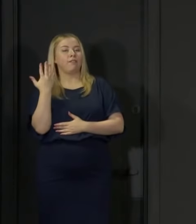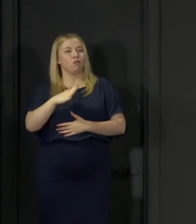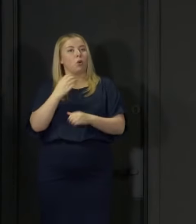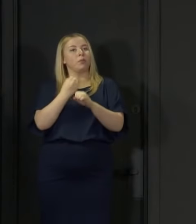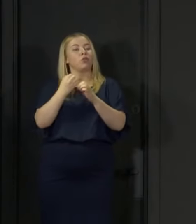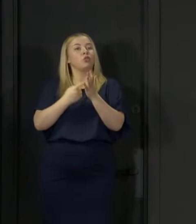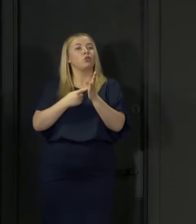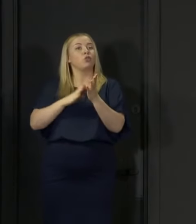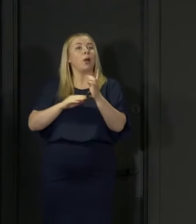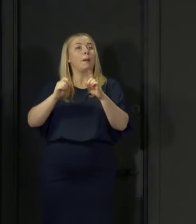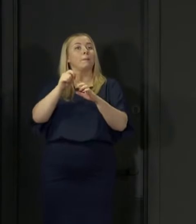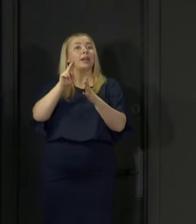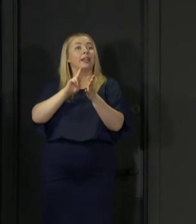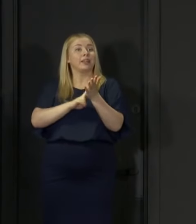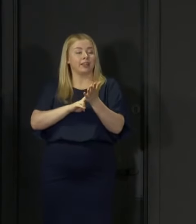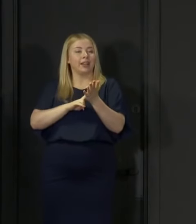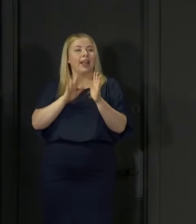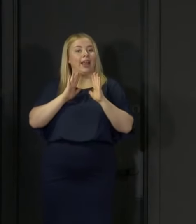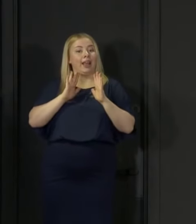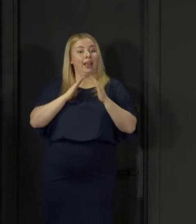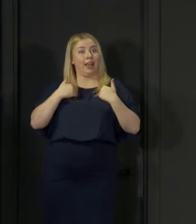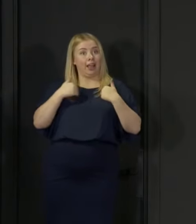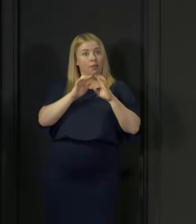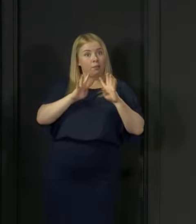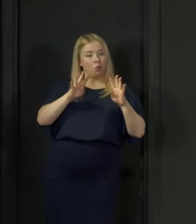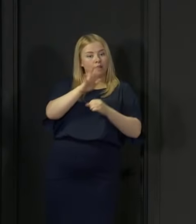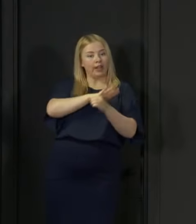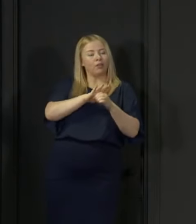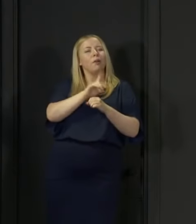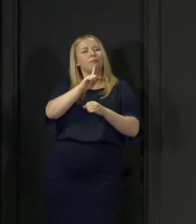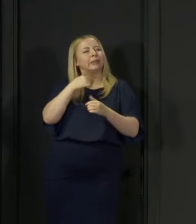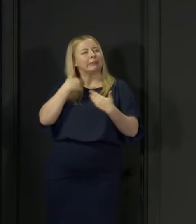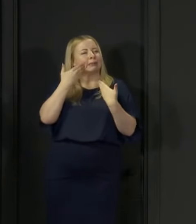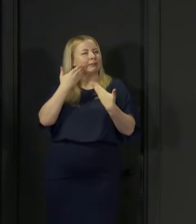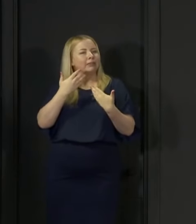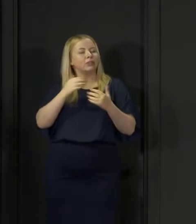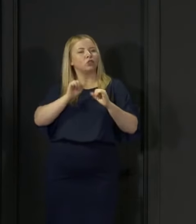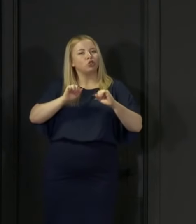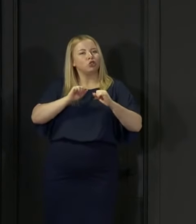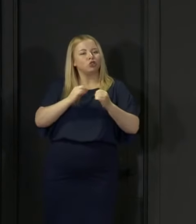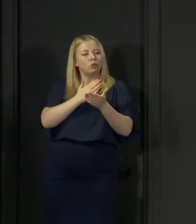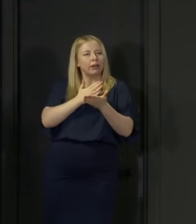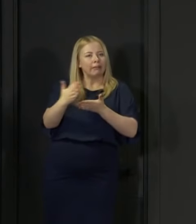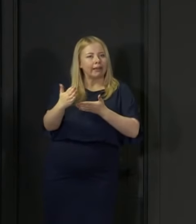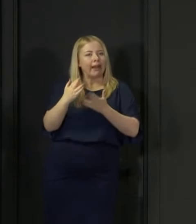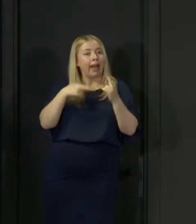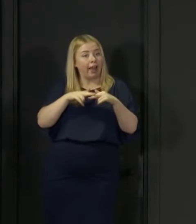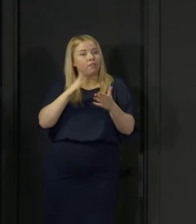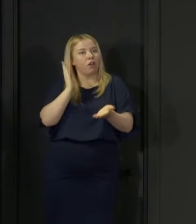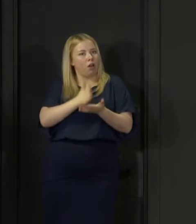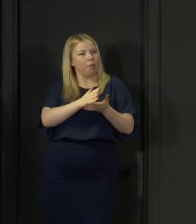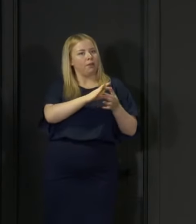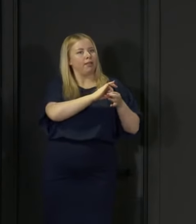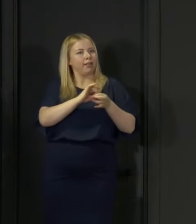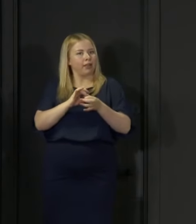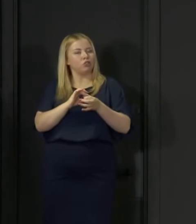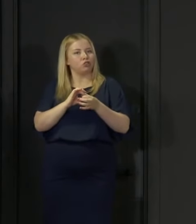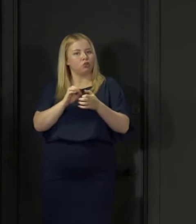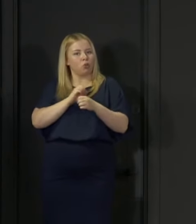It is not yet clear how many are connected to the ongoing outbreak in Aberdeen and I will say a bit more about that outbreak shortly.